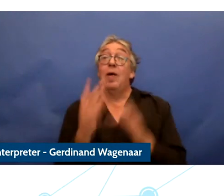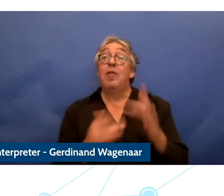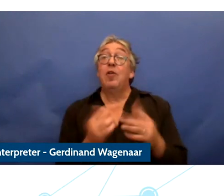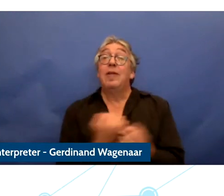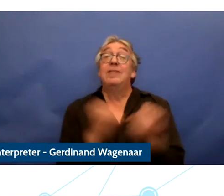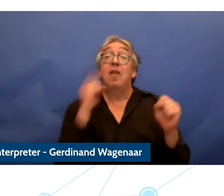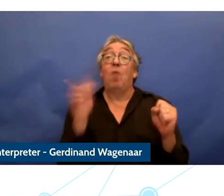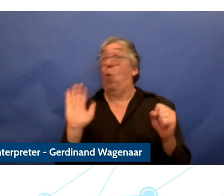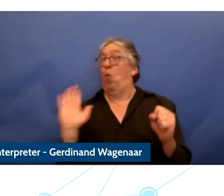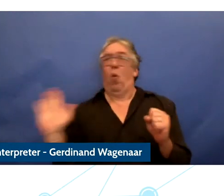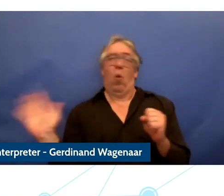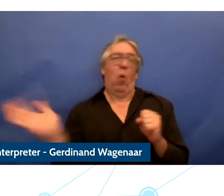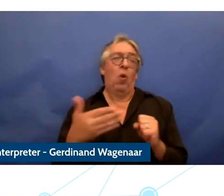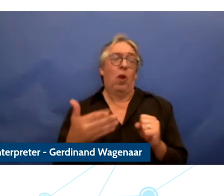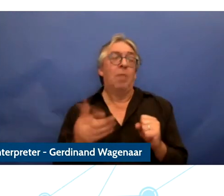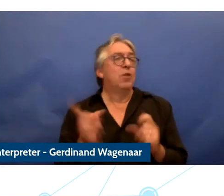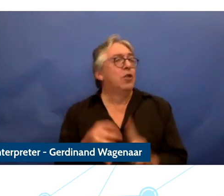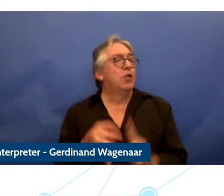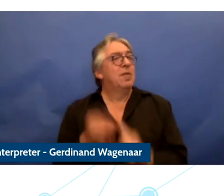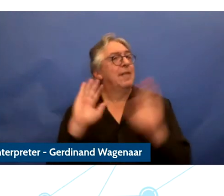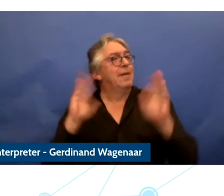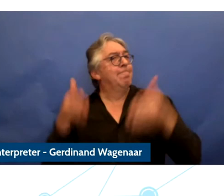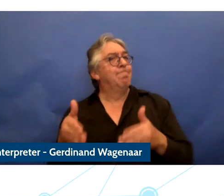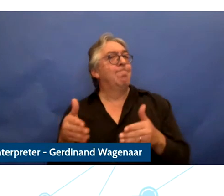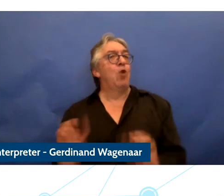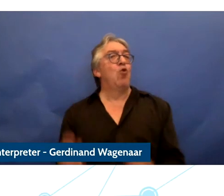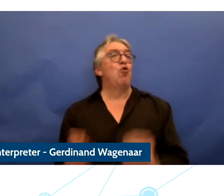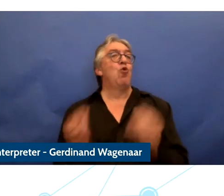users and particularly for children and young people and last month or a week